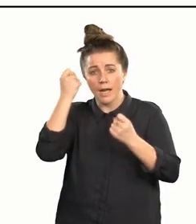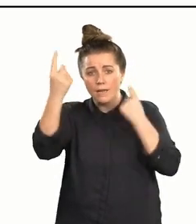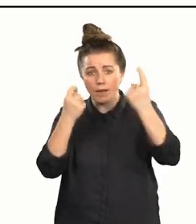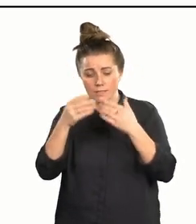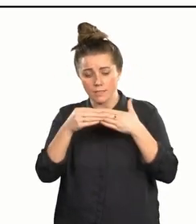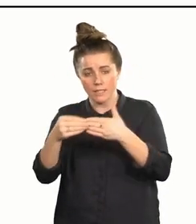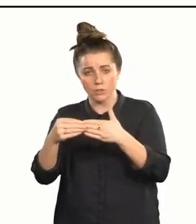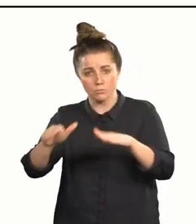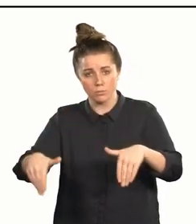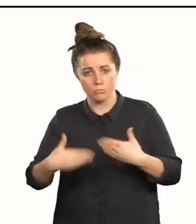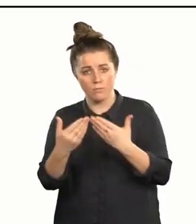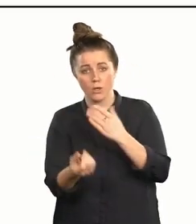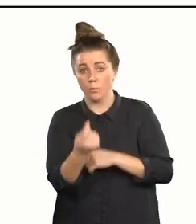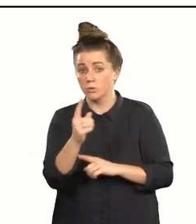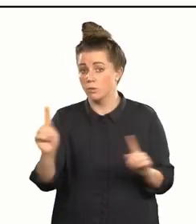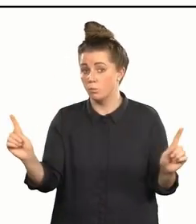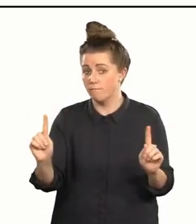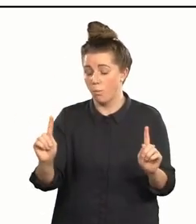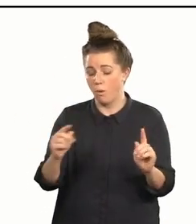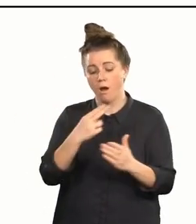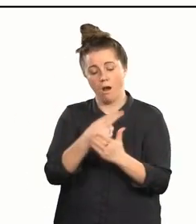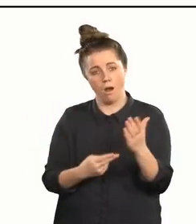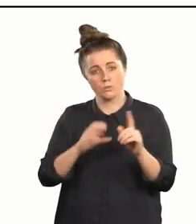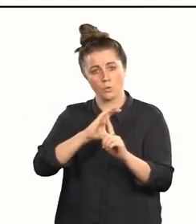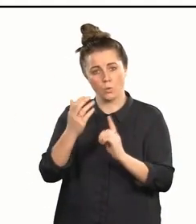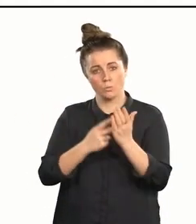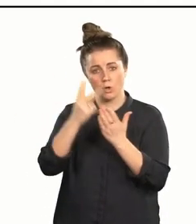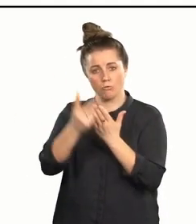'and innovative leadership providing opportunities for arts and cultural